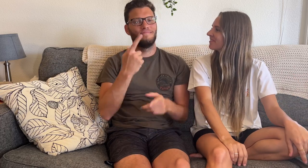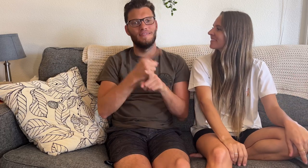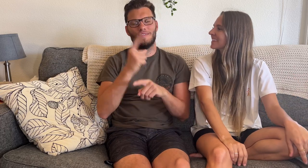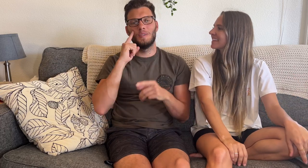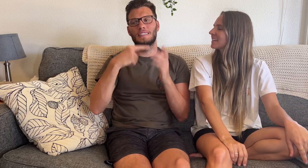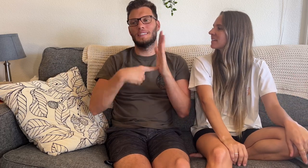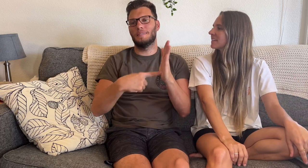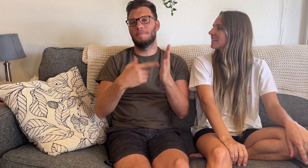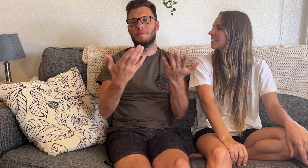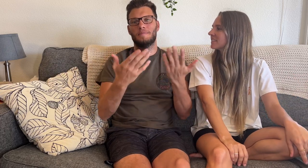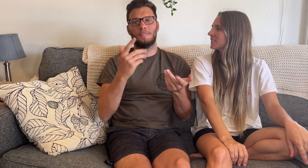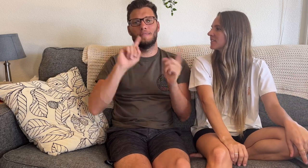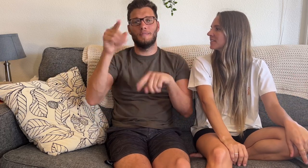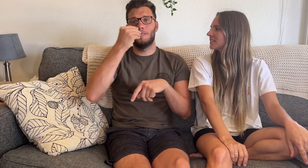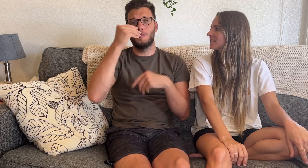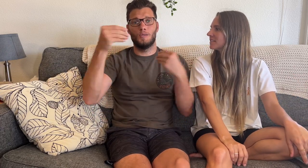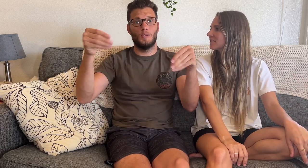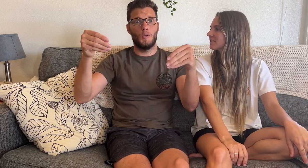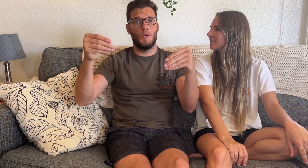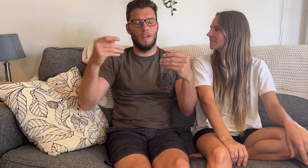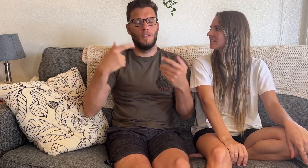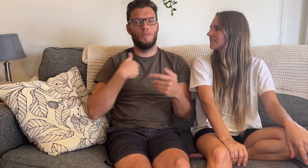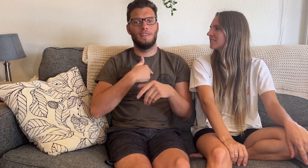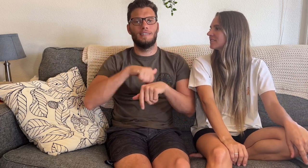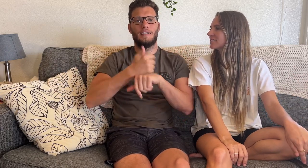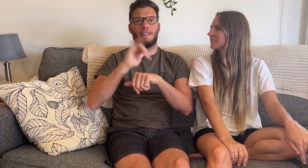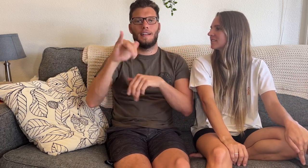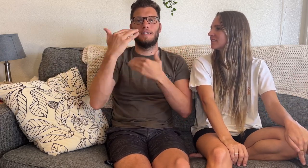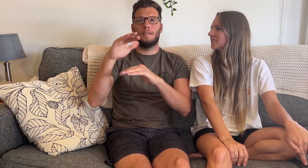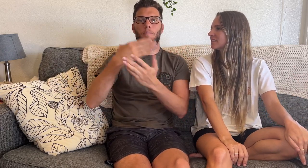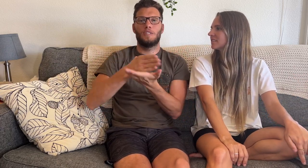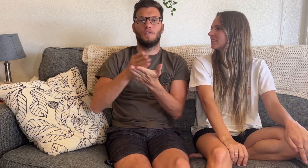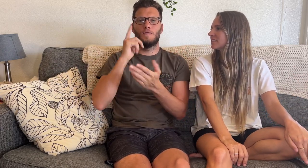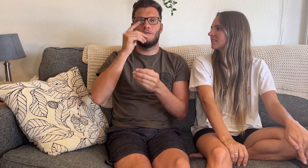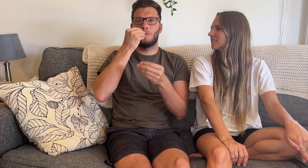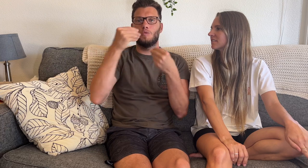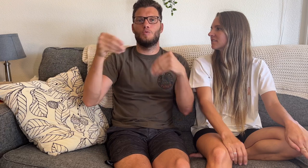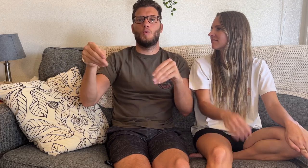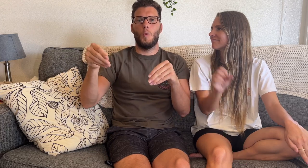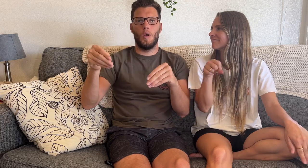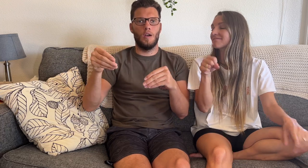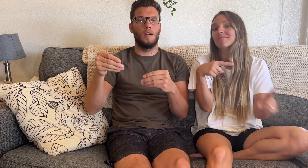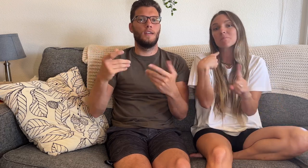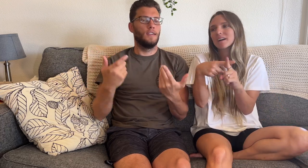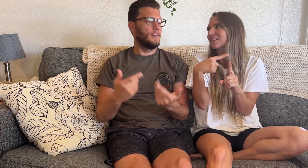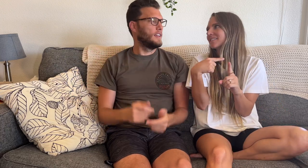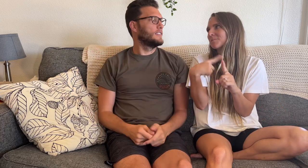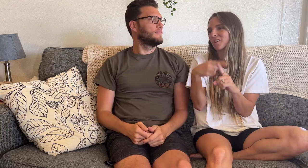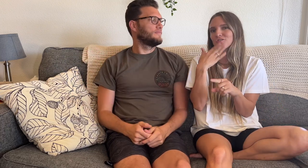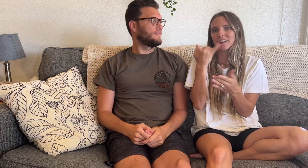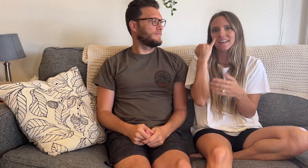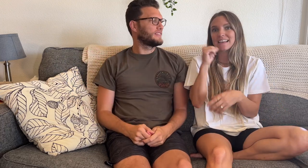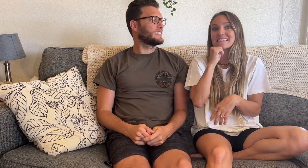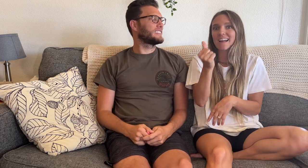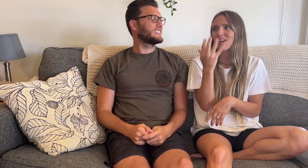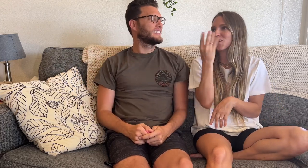One way we learned we can save money is by budgeting out our groceries.